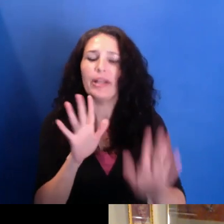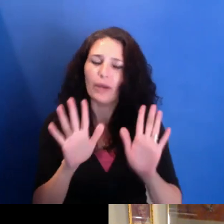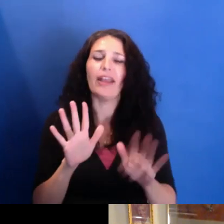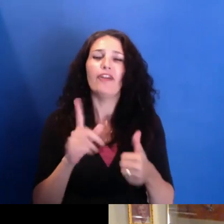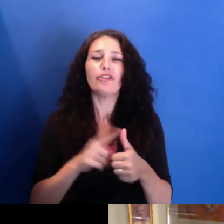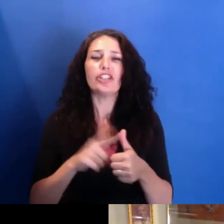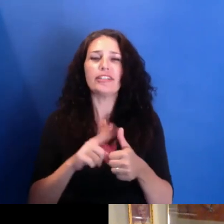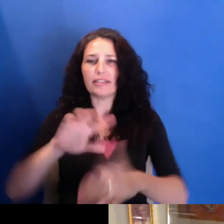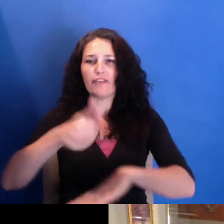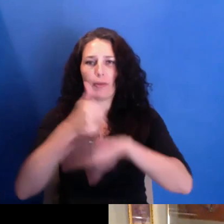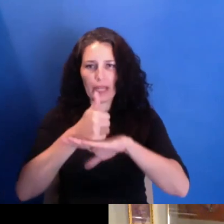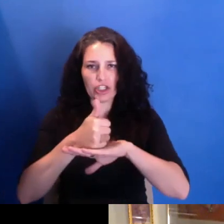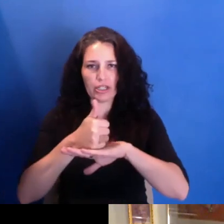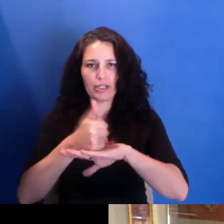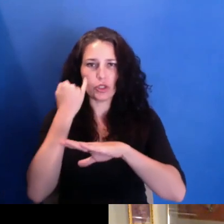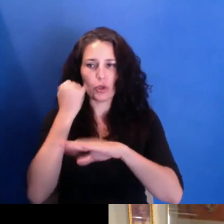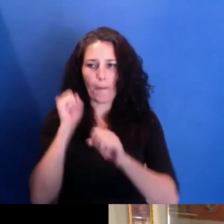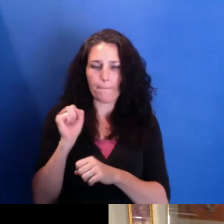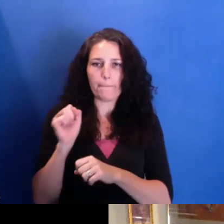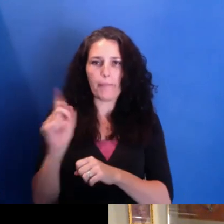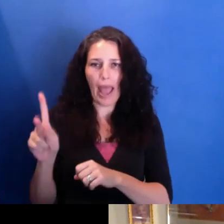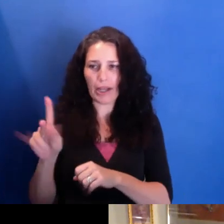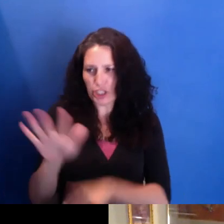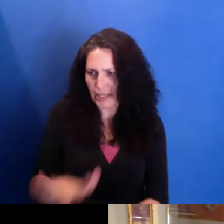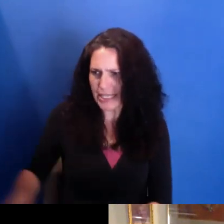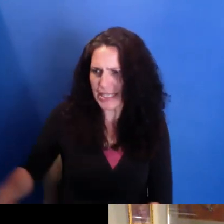because it is this place that is experiencing all